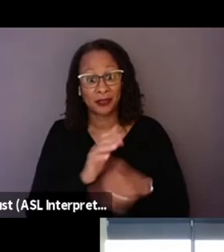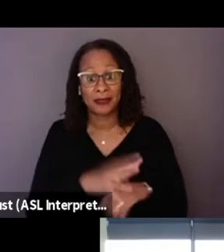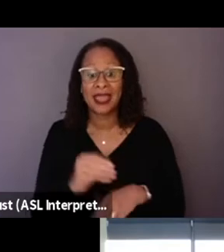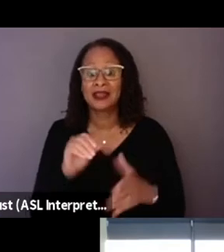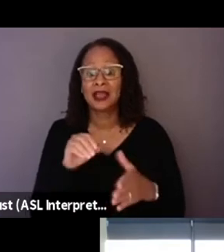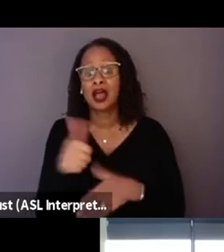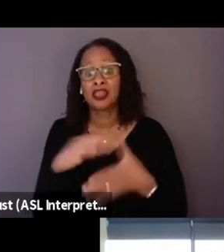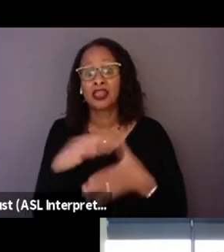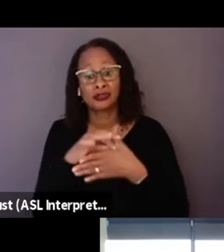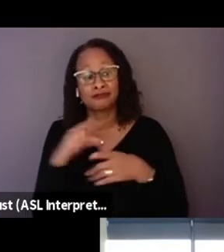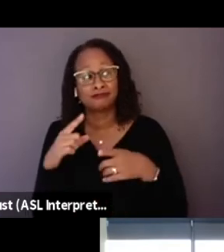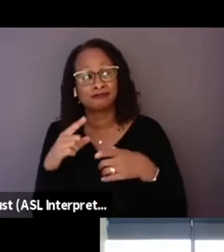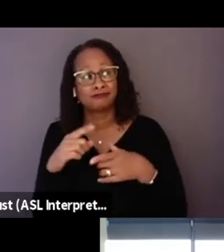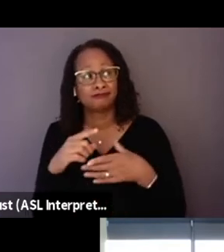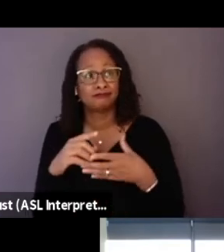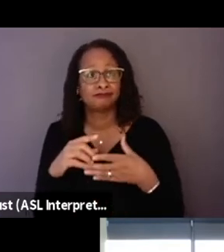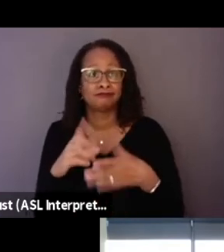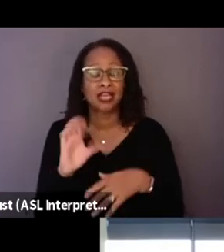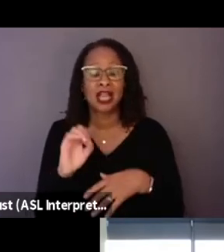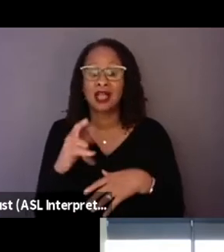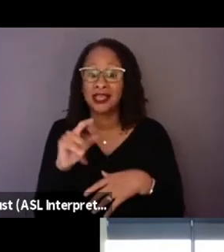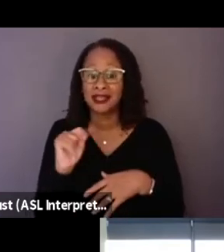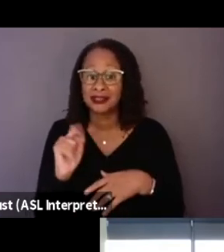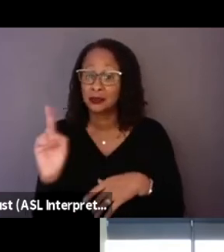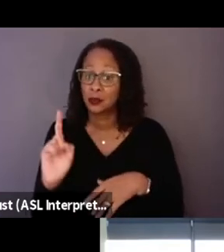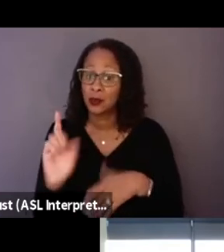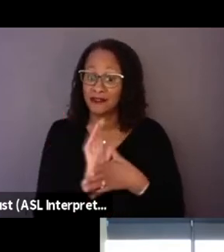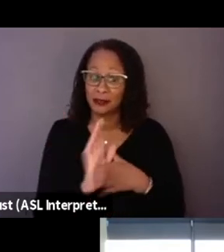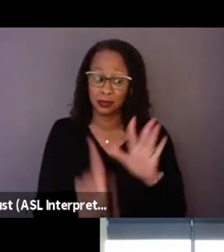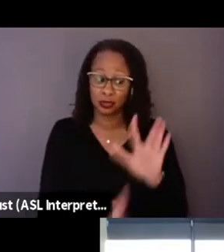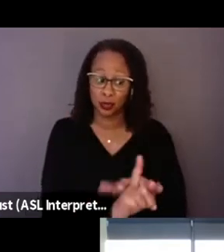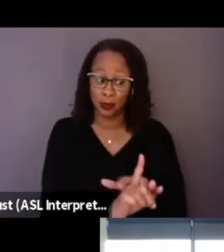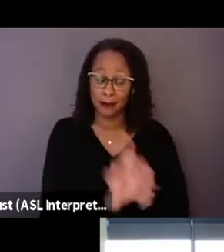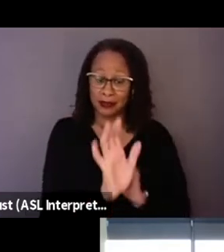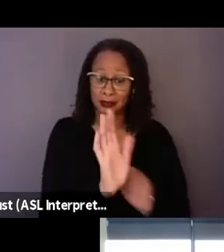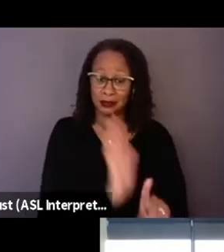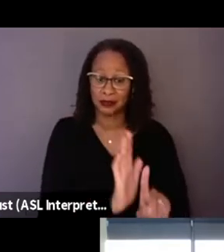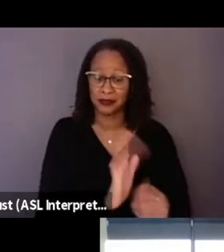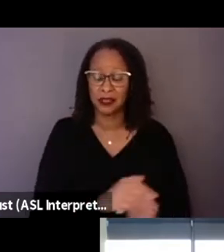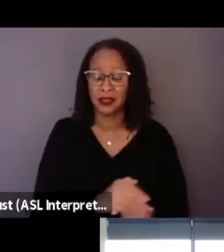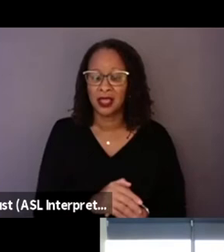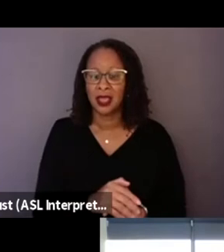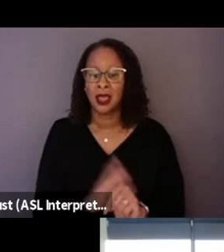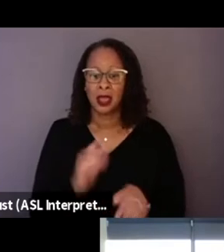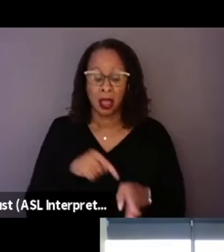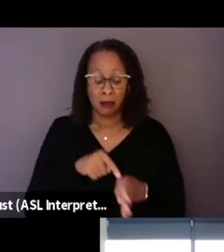where the film has played. But it was. I mean, I think our main goal was,